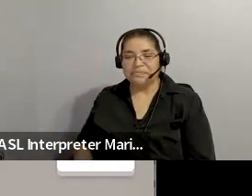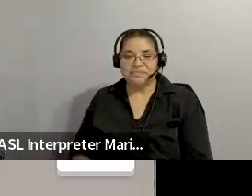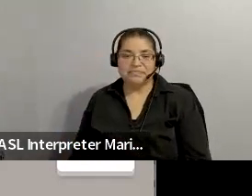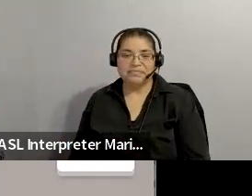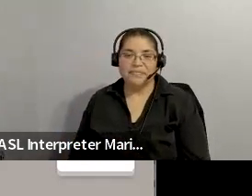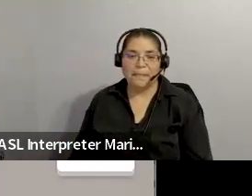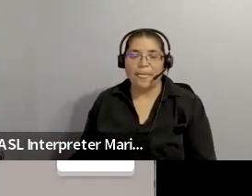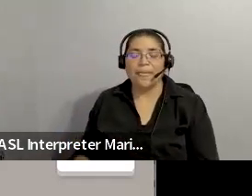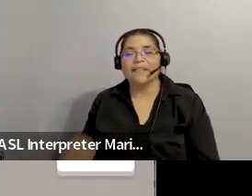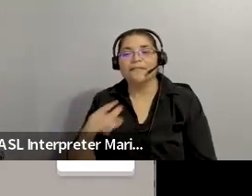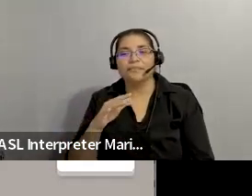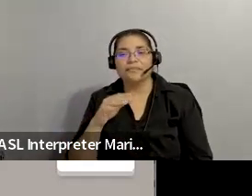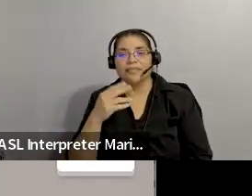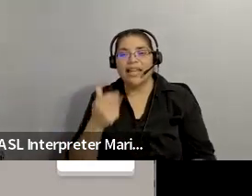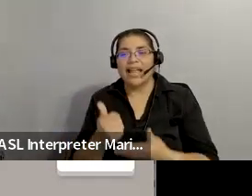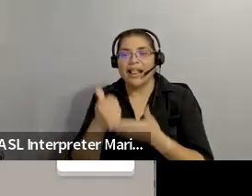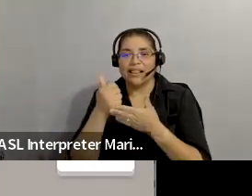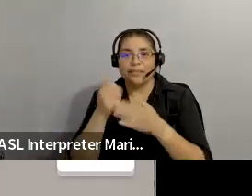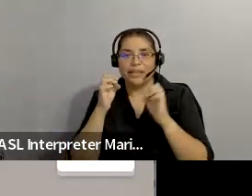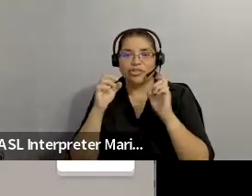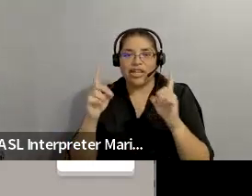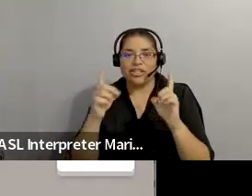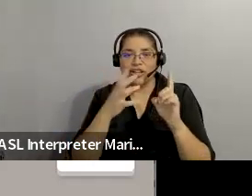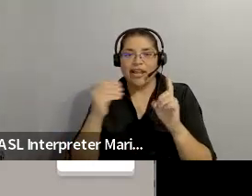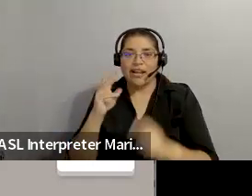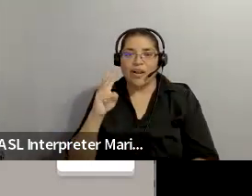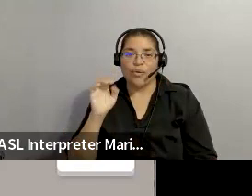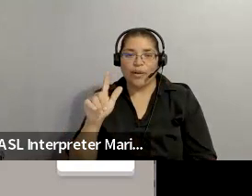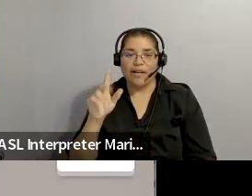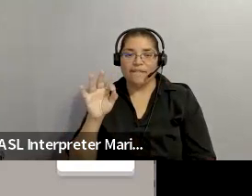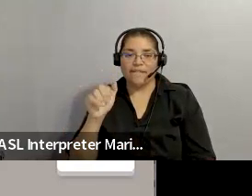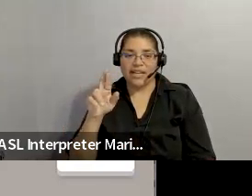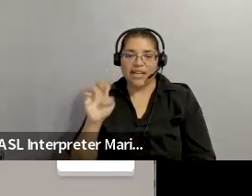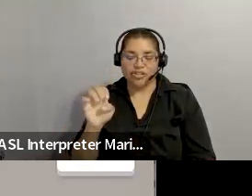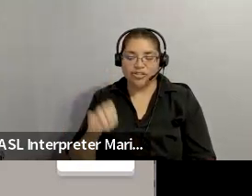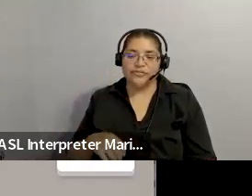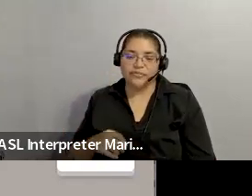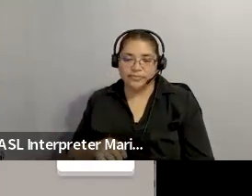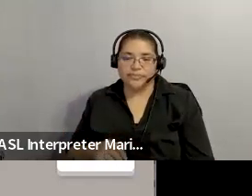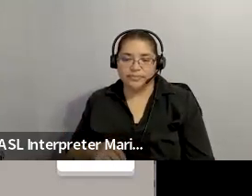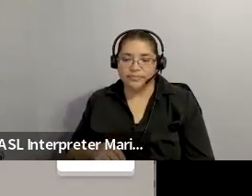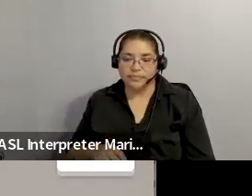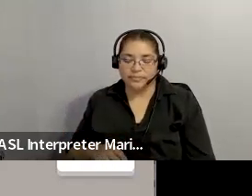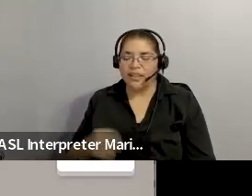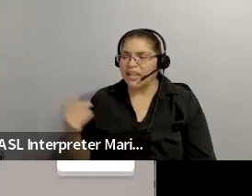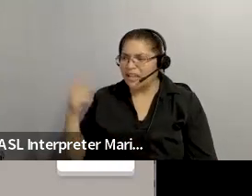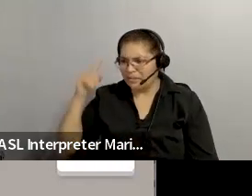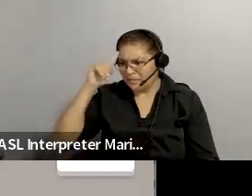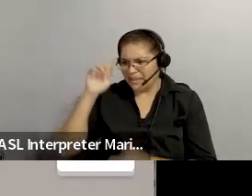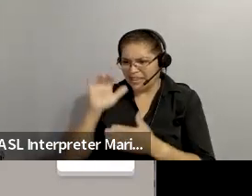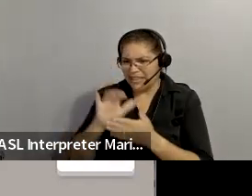: 26 days. Do you know what HEW stands for? : I have no idea.